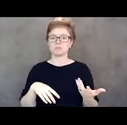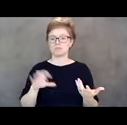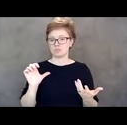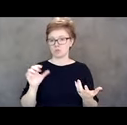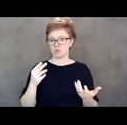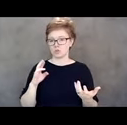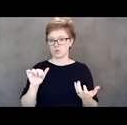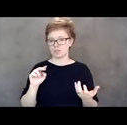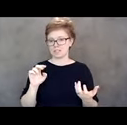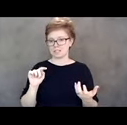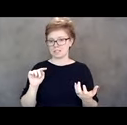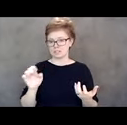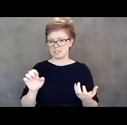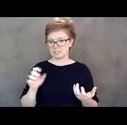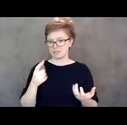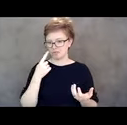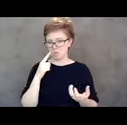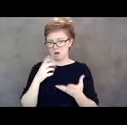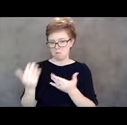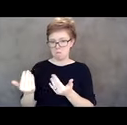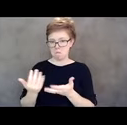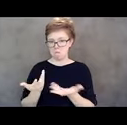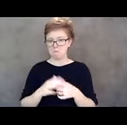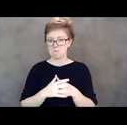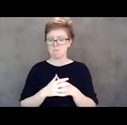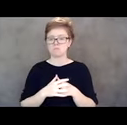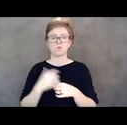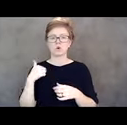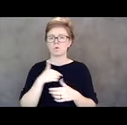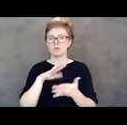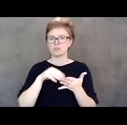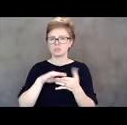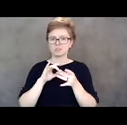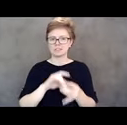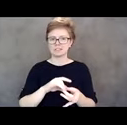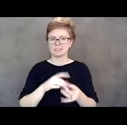and walk us through what we learned around effective advocacy and lessons learned?